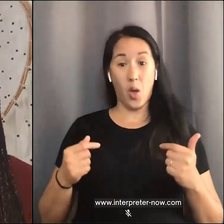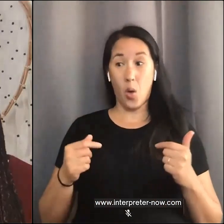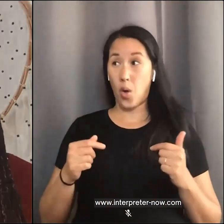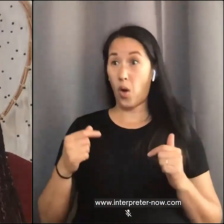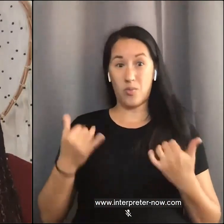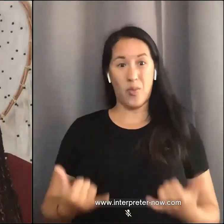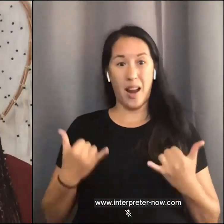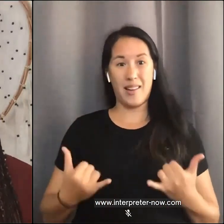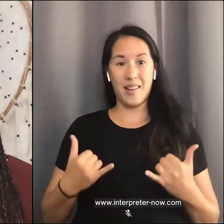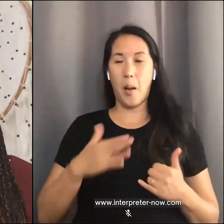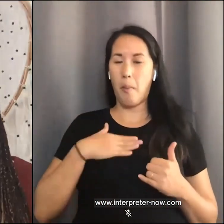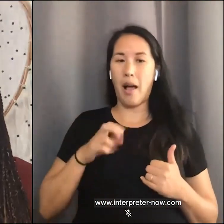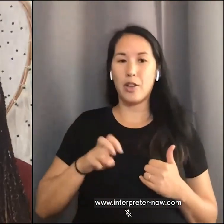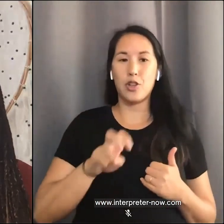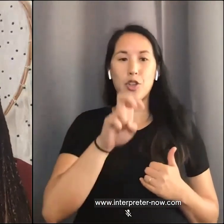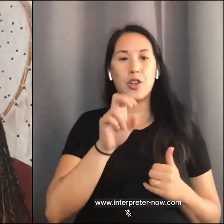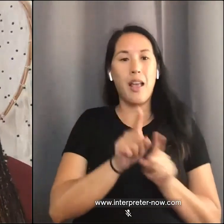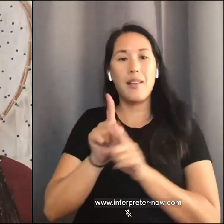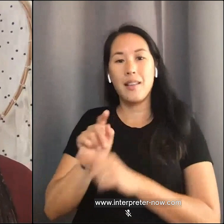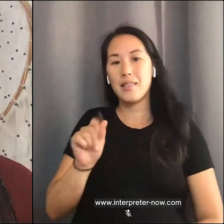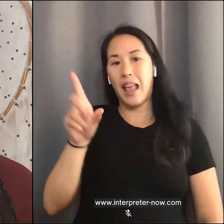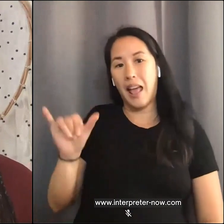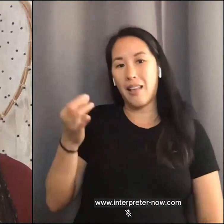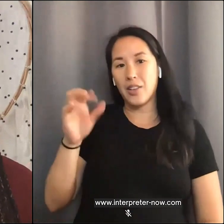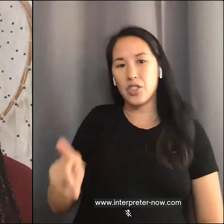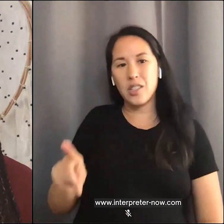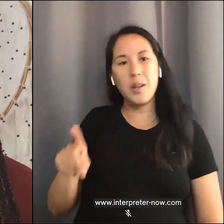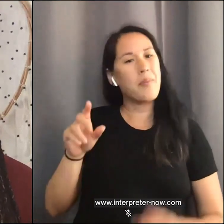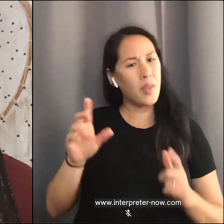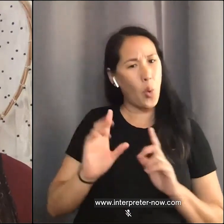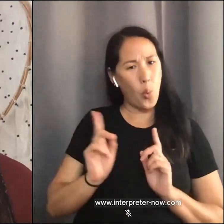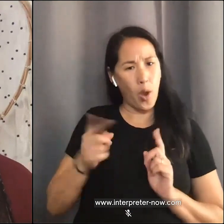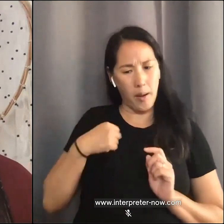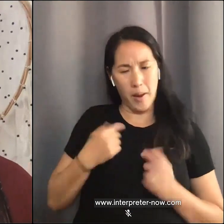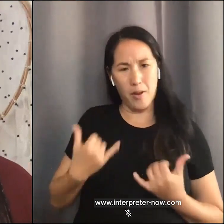is a journey. There are, in my personal opinion, three different stages of allyship. You can